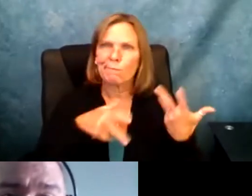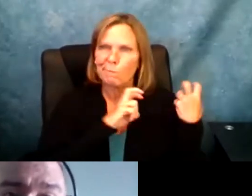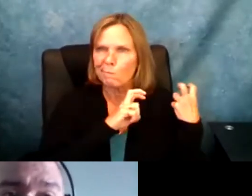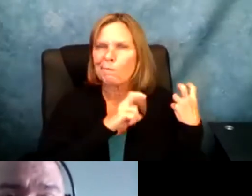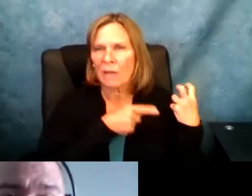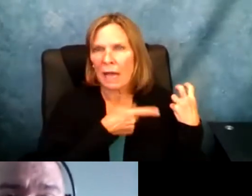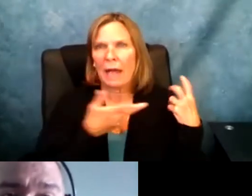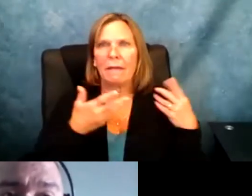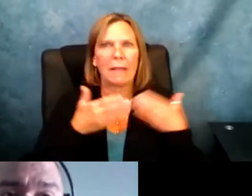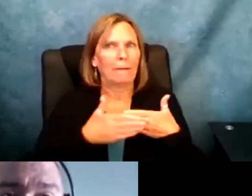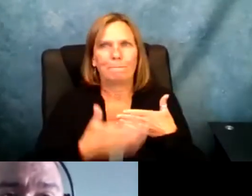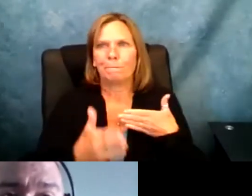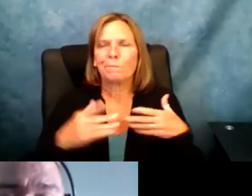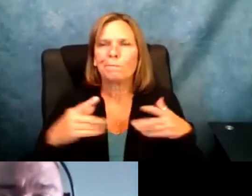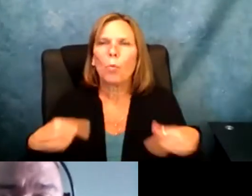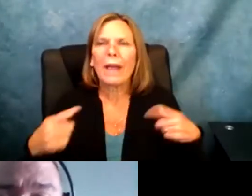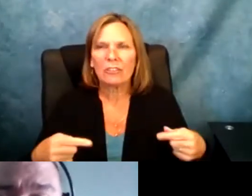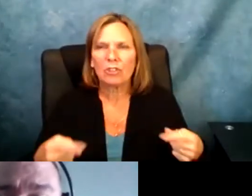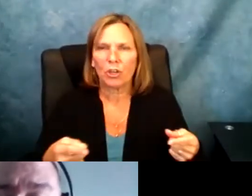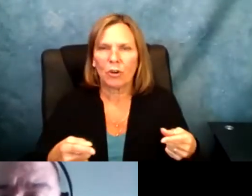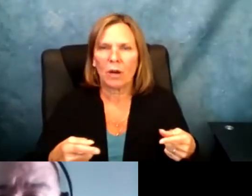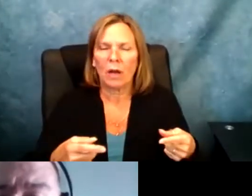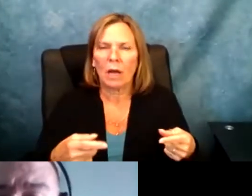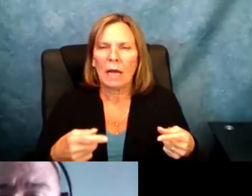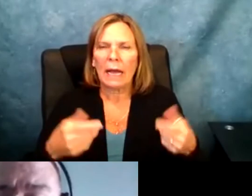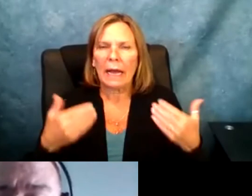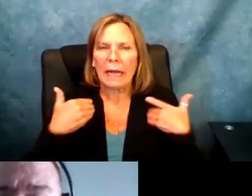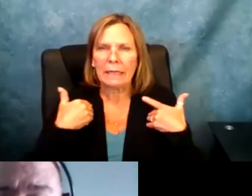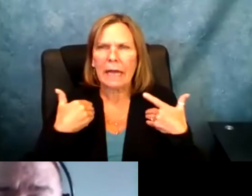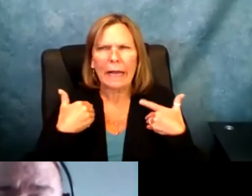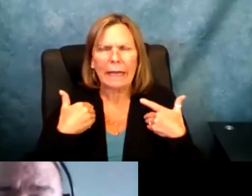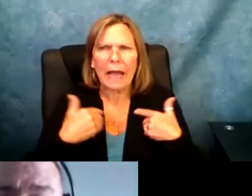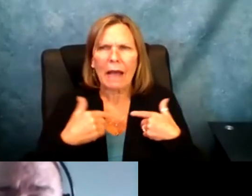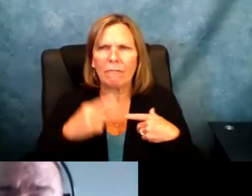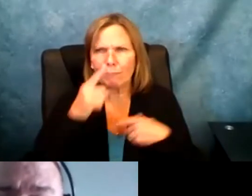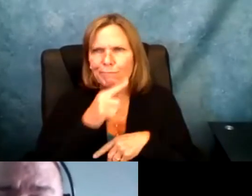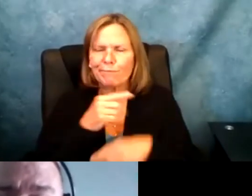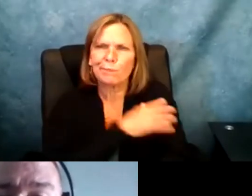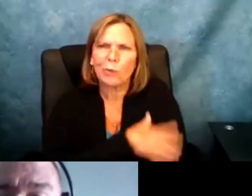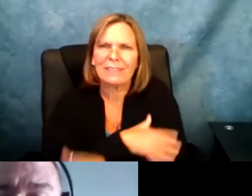until I was 14 years old when I was in an accident and got sick and that put me in a wheelchair